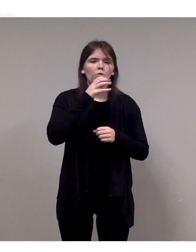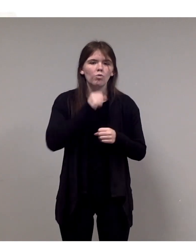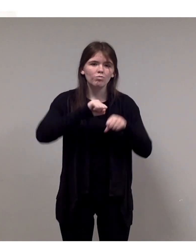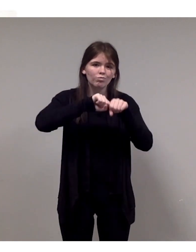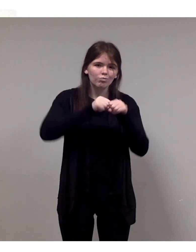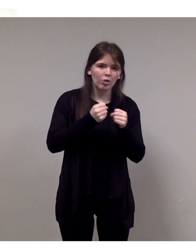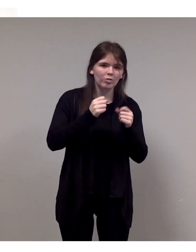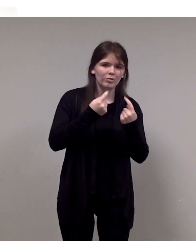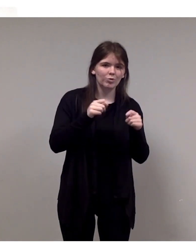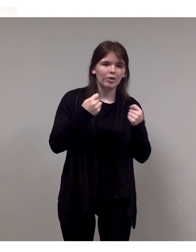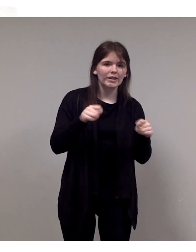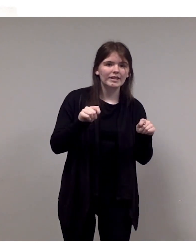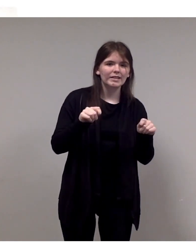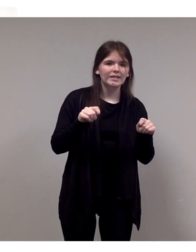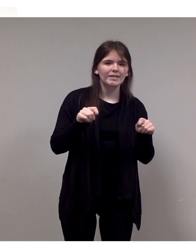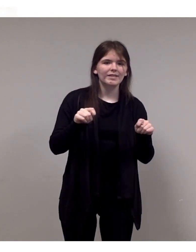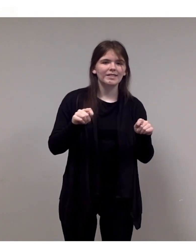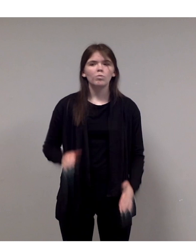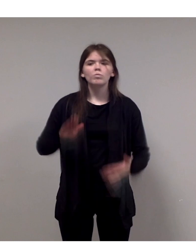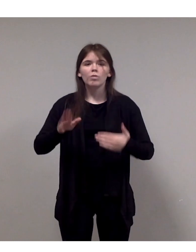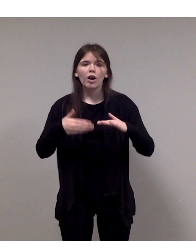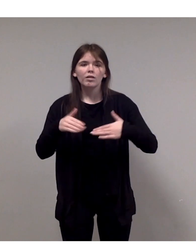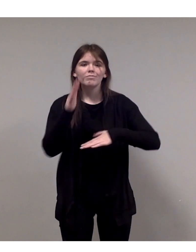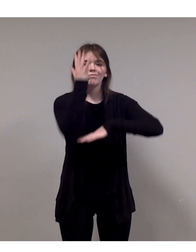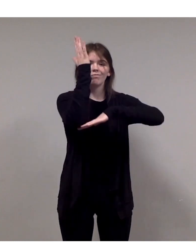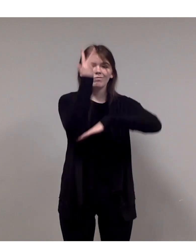walks the forest nearby....